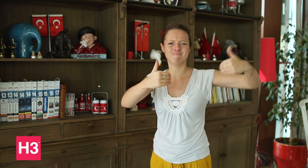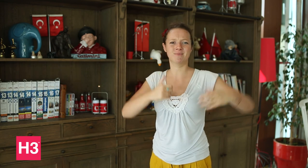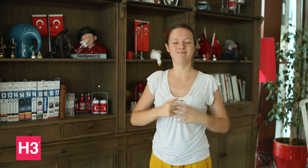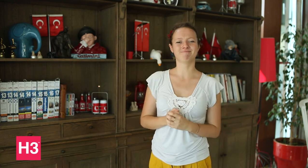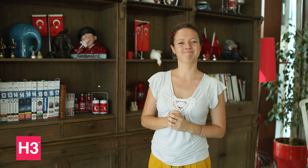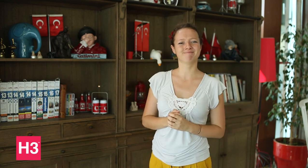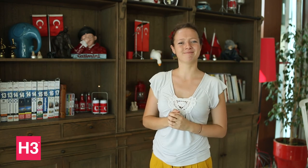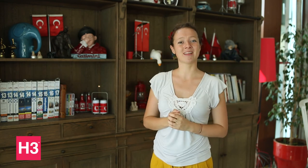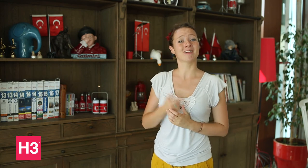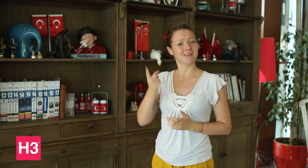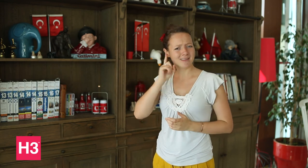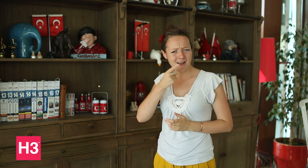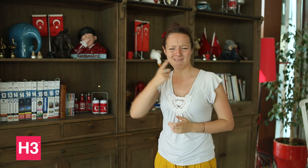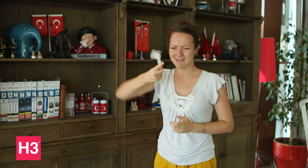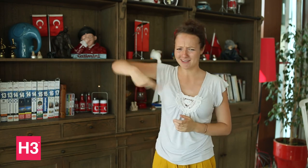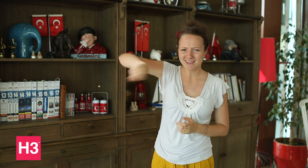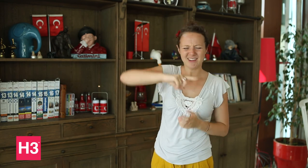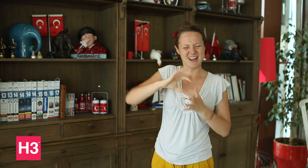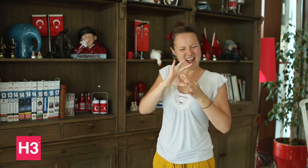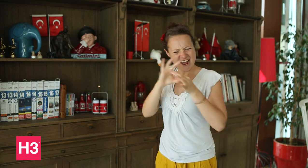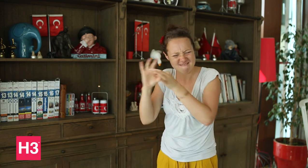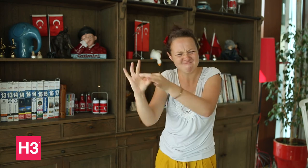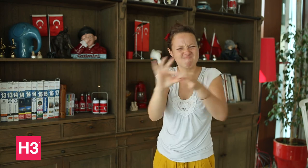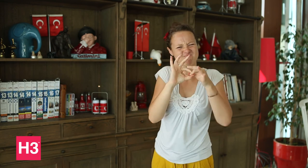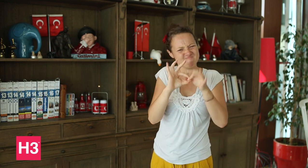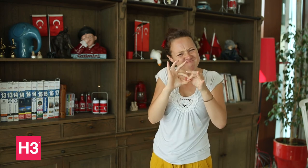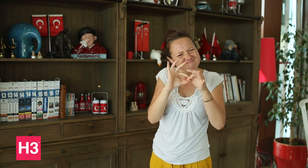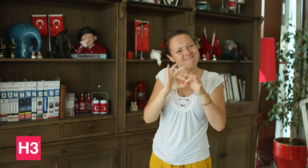We are all Deaf, and can be united!